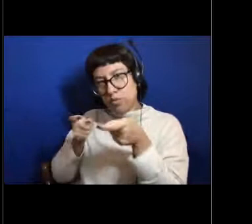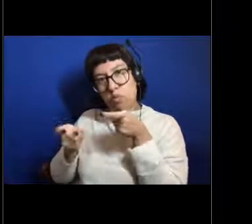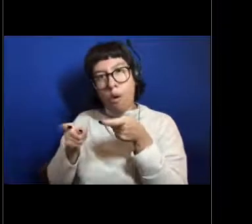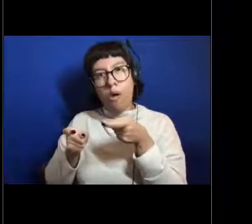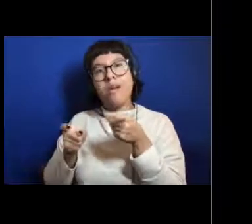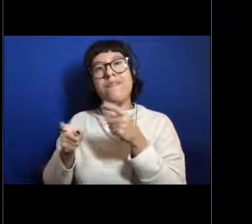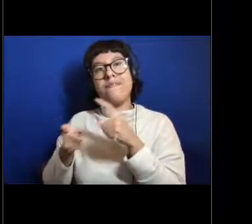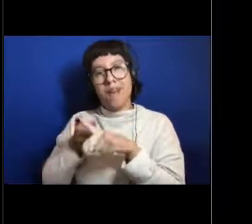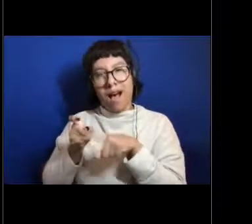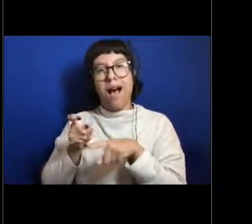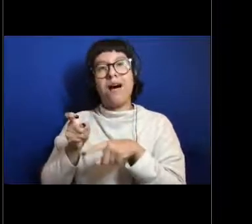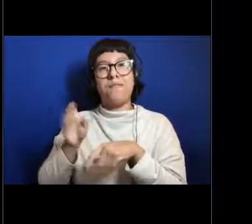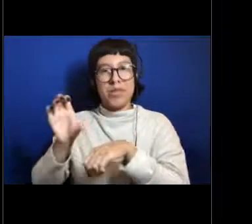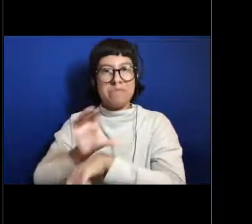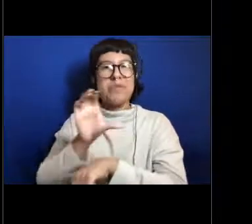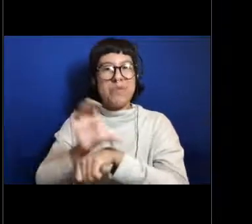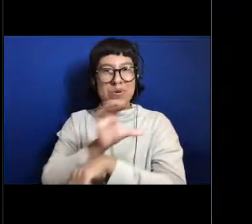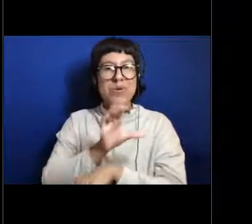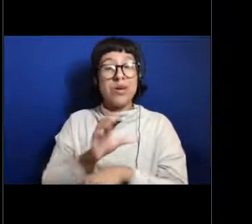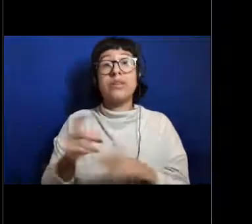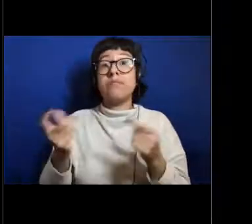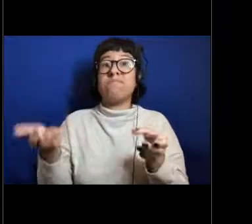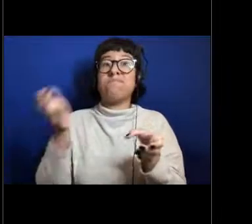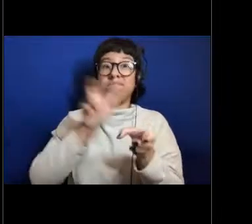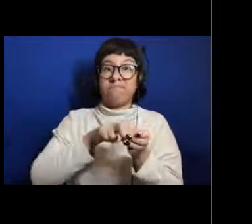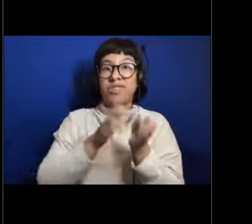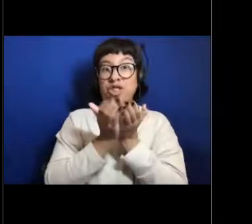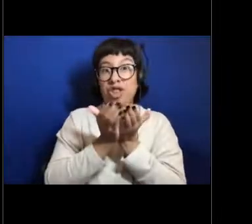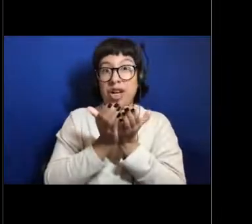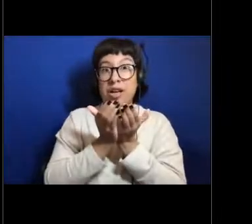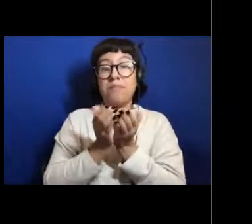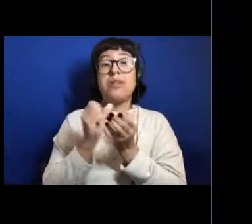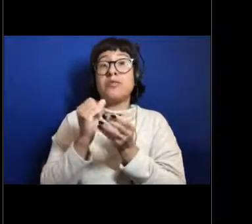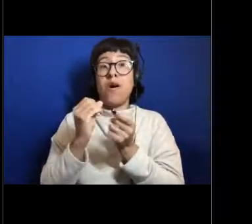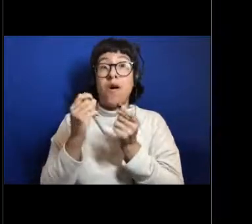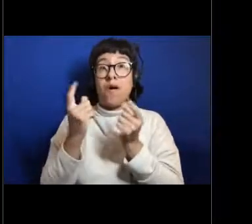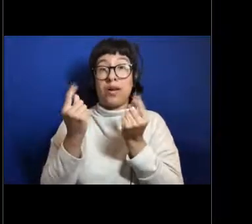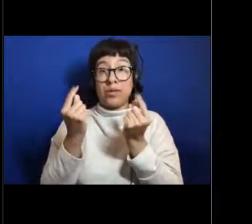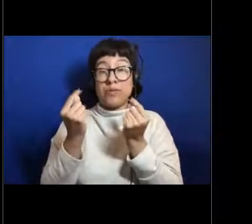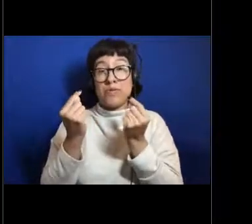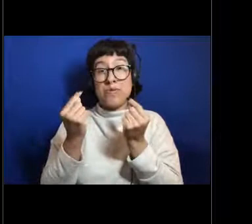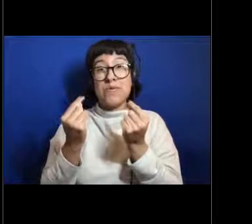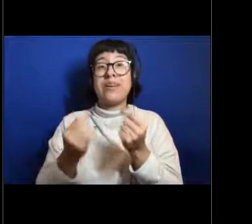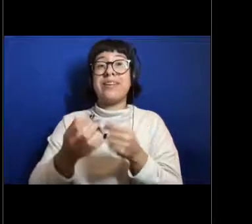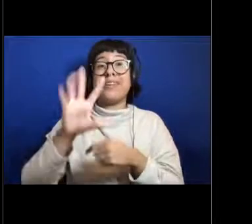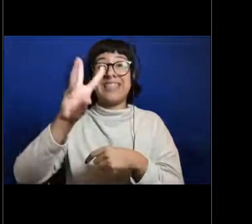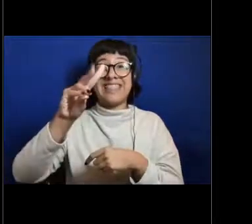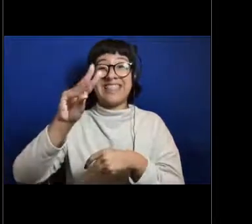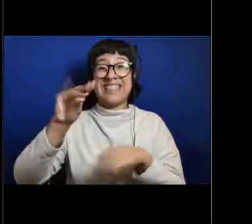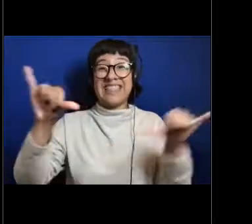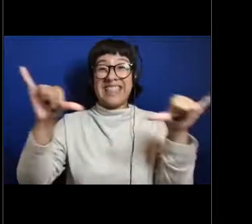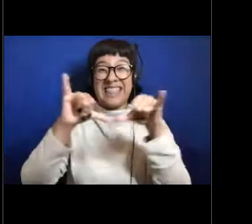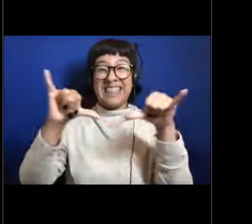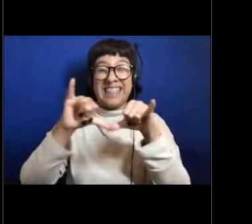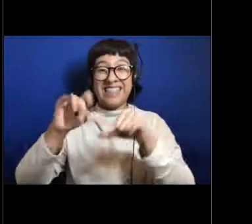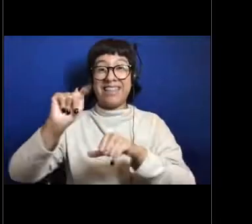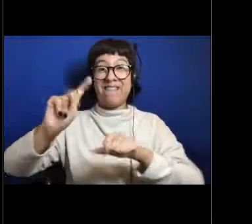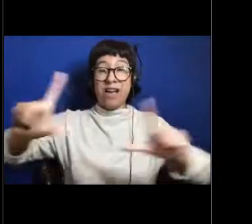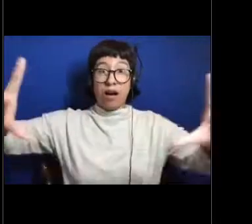So most of my time I get to spend sticking my face up against a 60 inch TV and being like, oh, what's that? What's that?